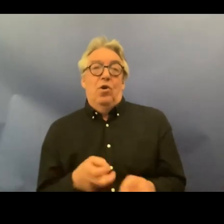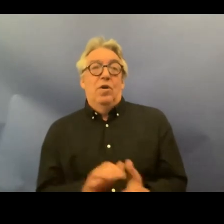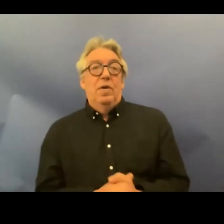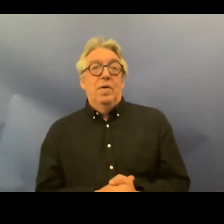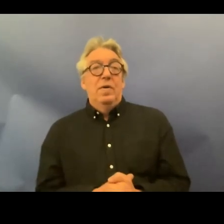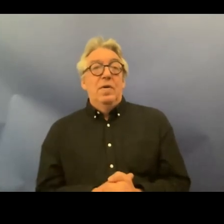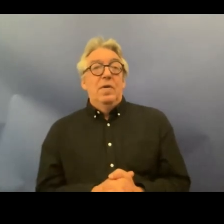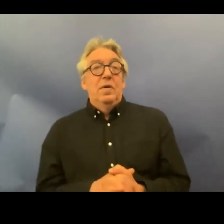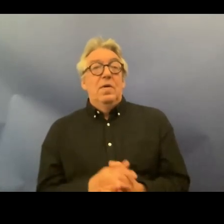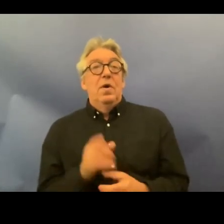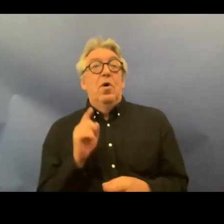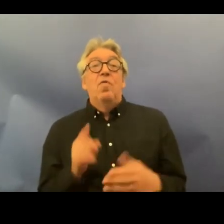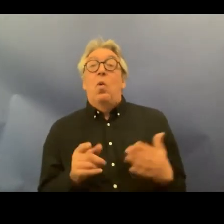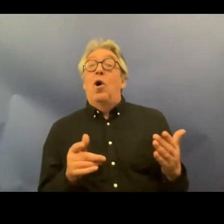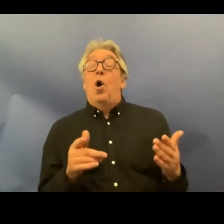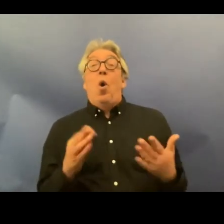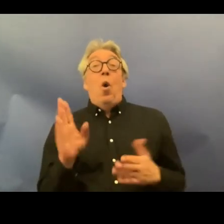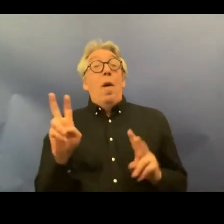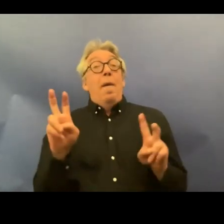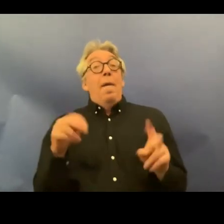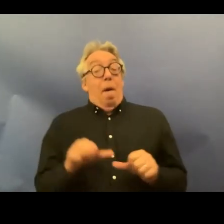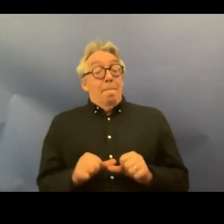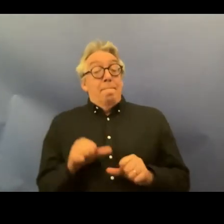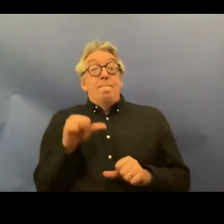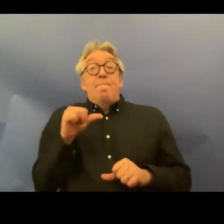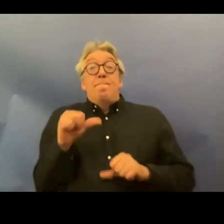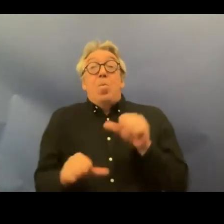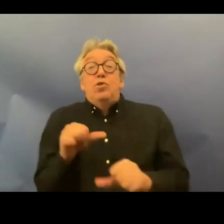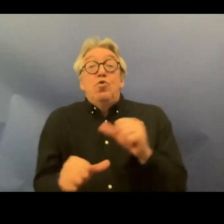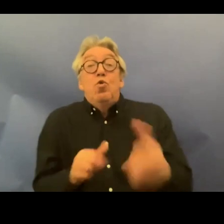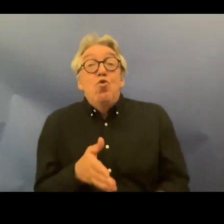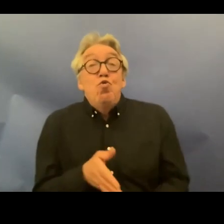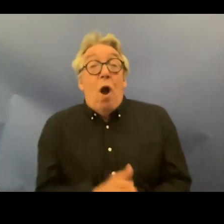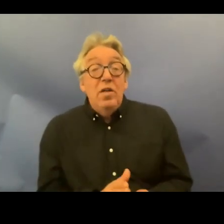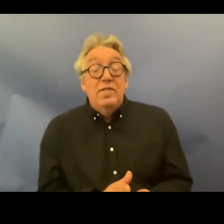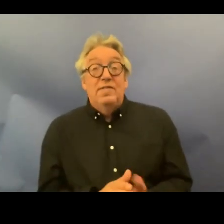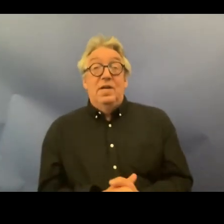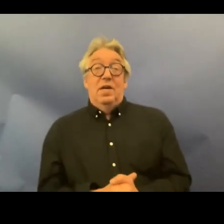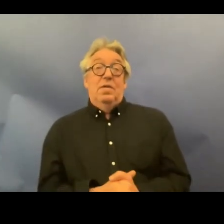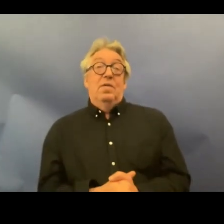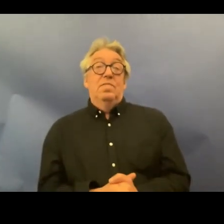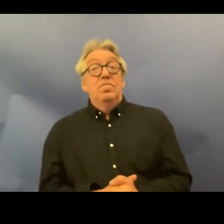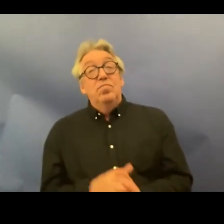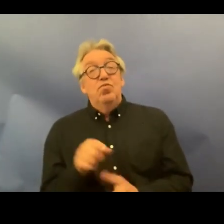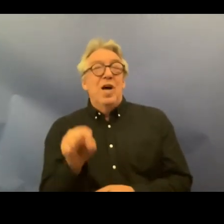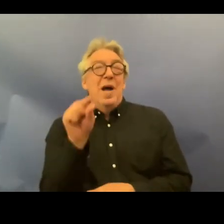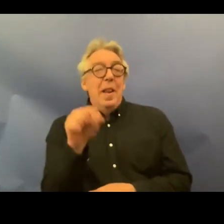procedural rights it's it's I think we we get to to an easier part here because